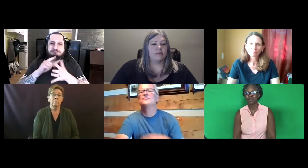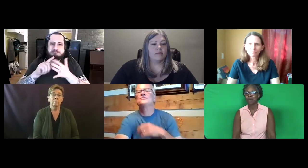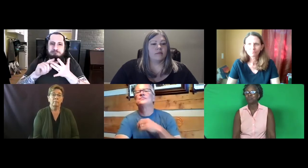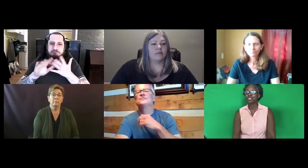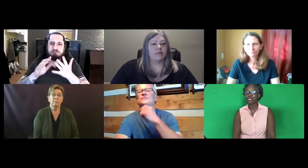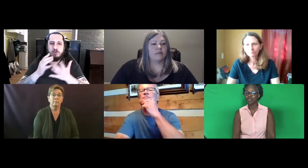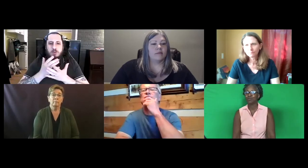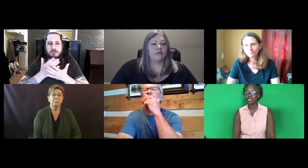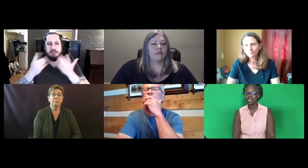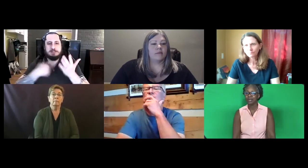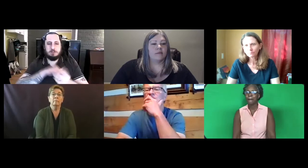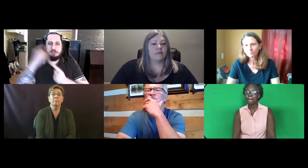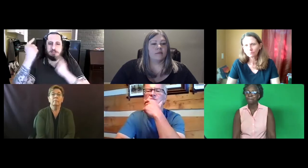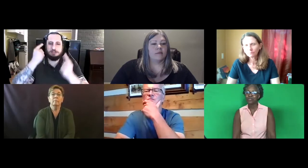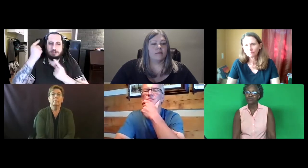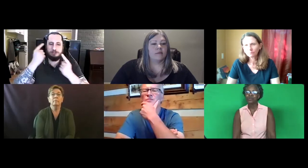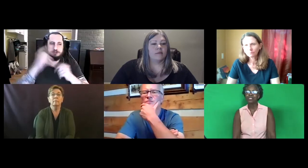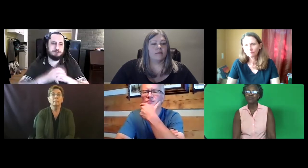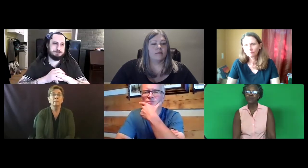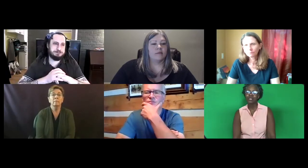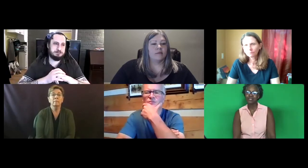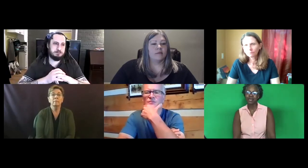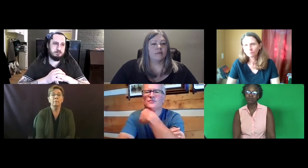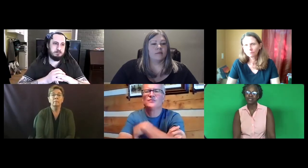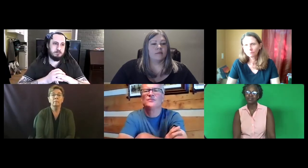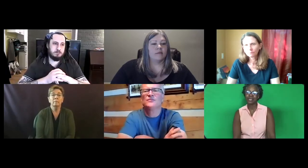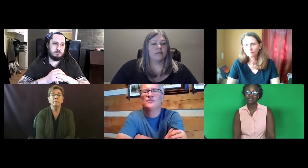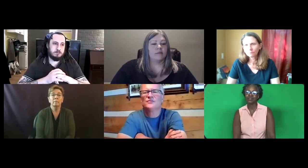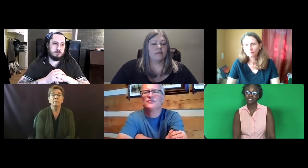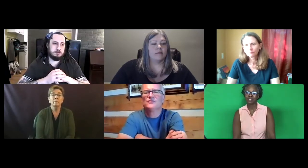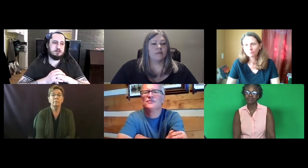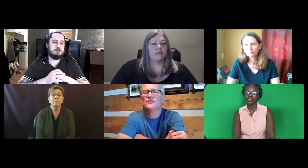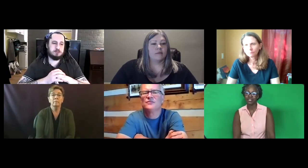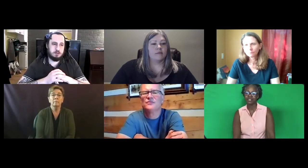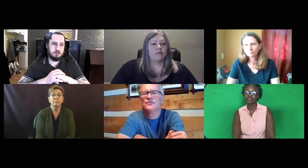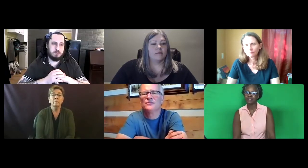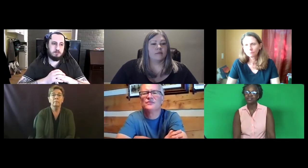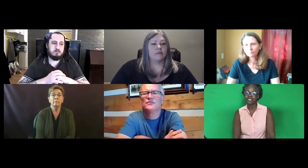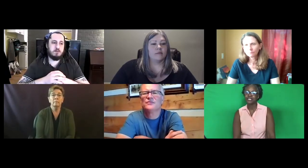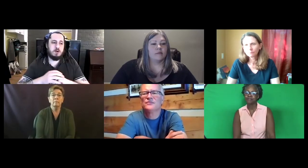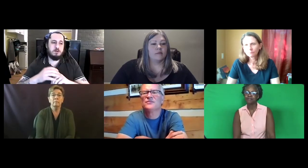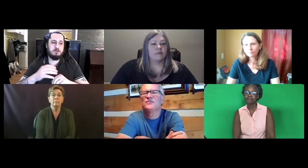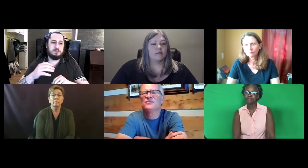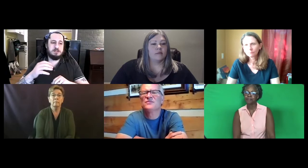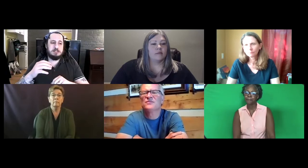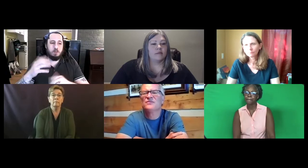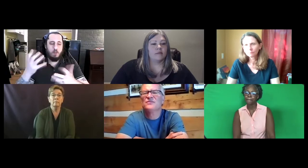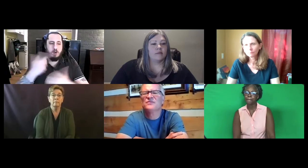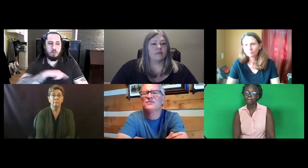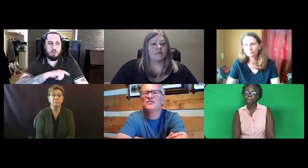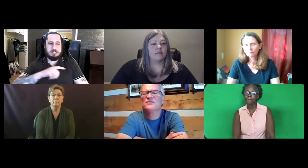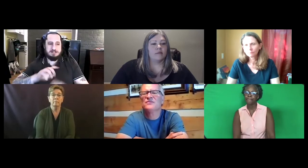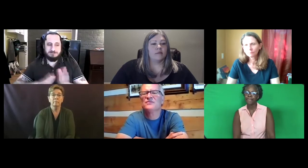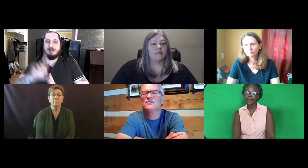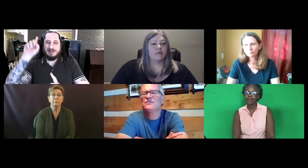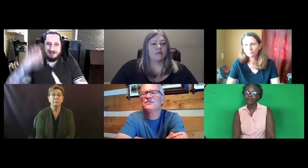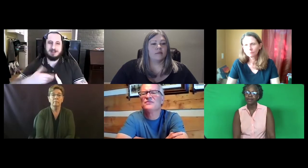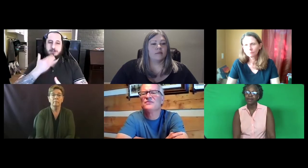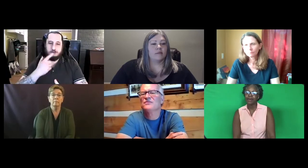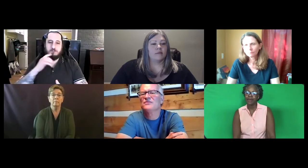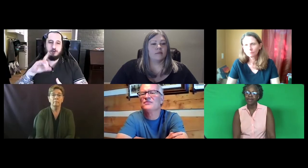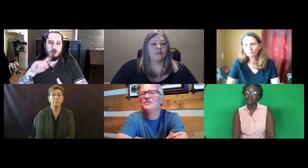So there are several things that we take into consideration.